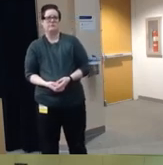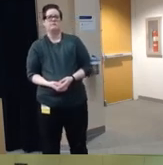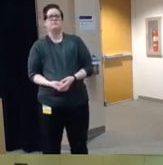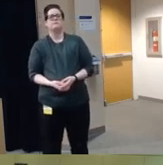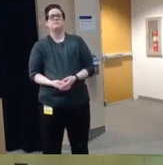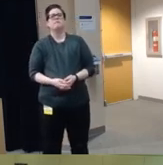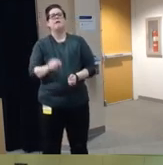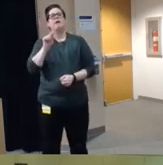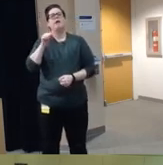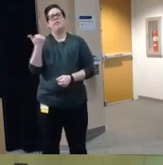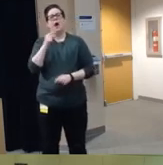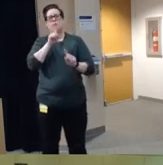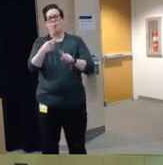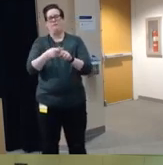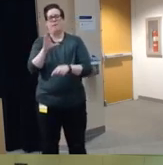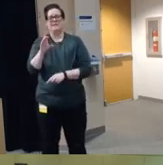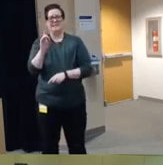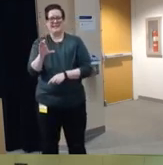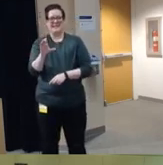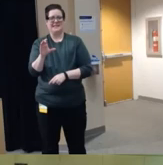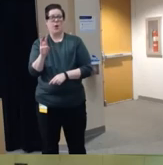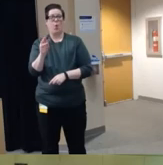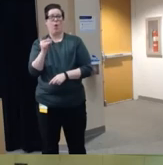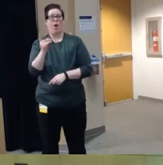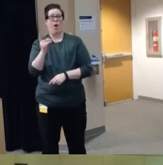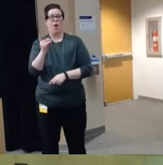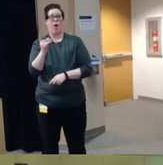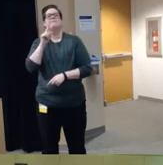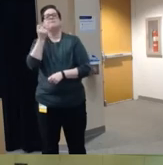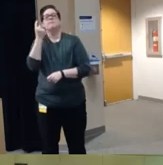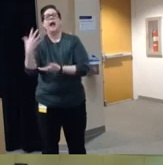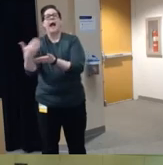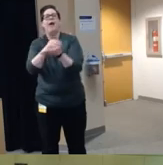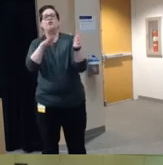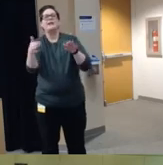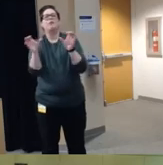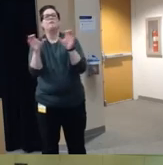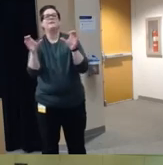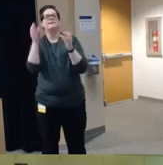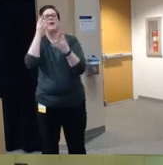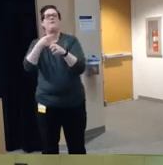report come from CDC Wonder um which gathers death certificate data from all 50 states and Washington